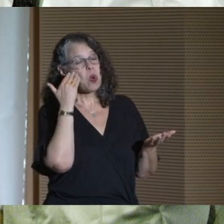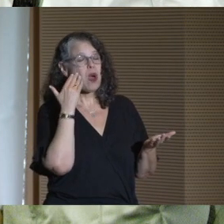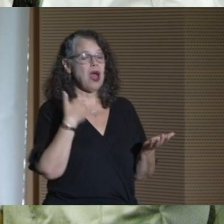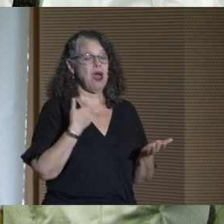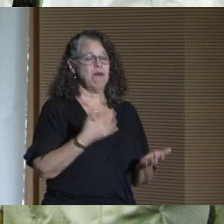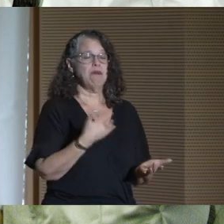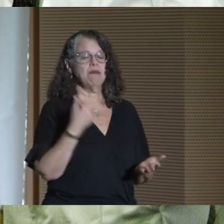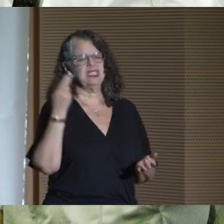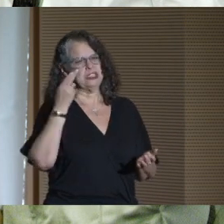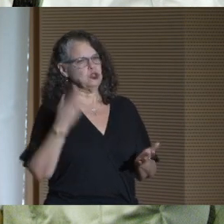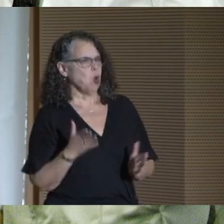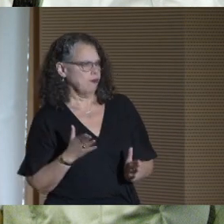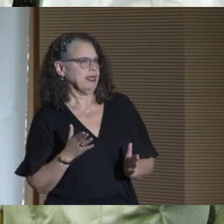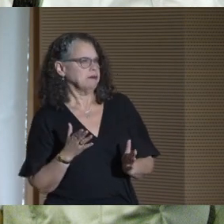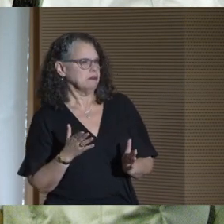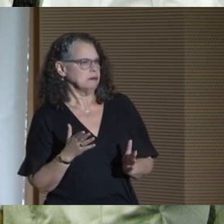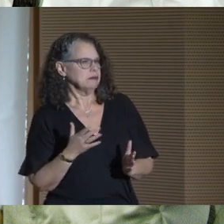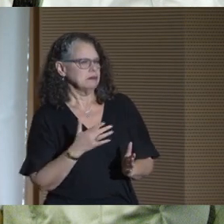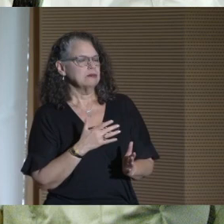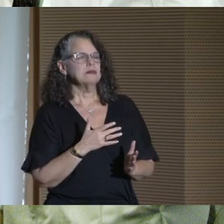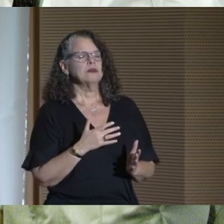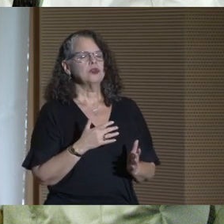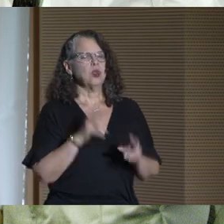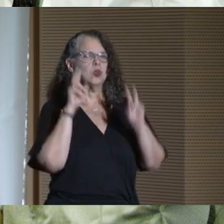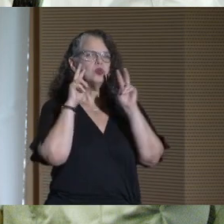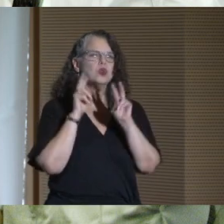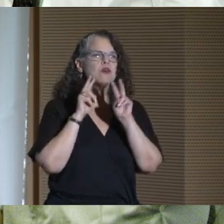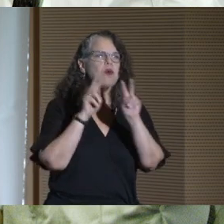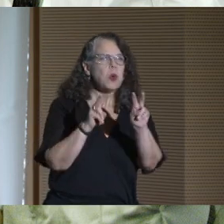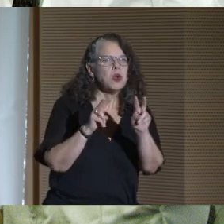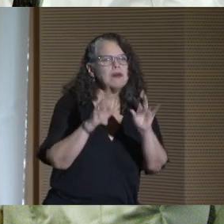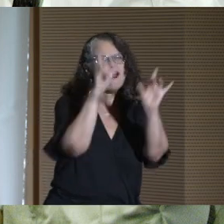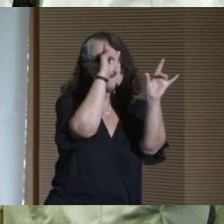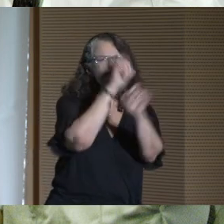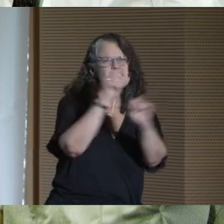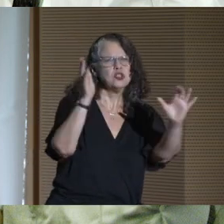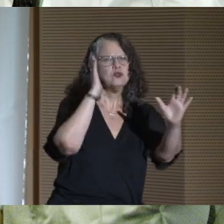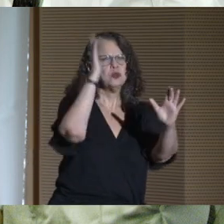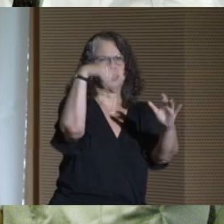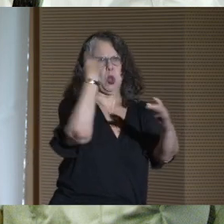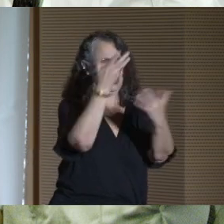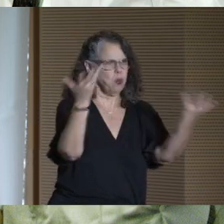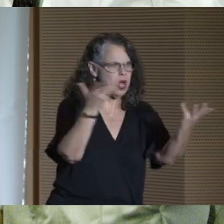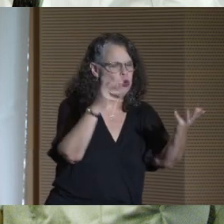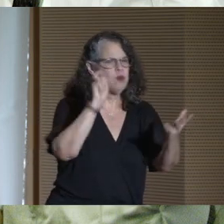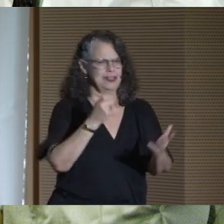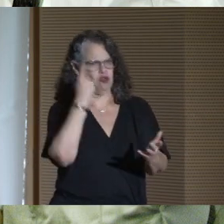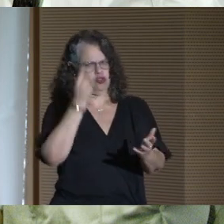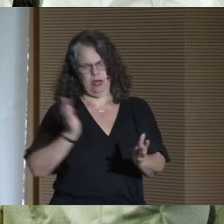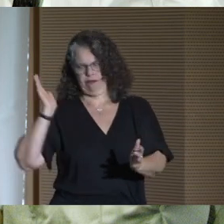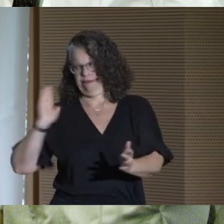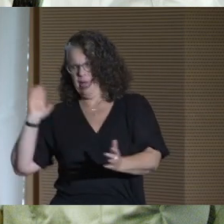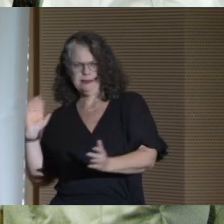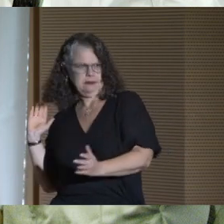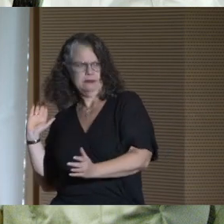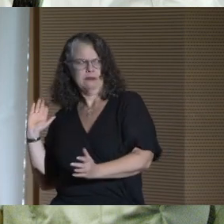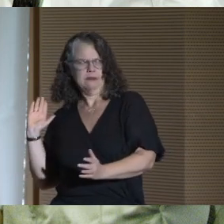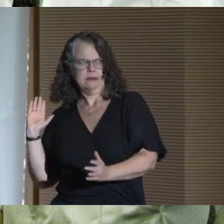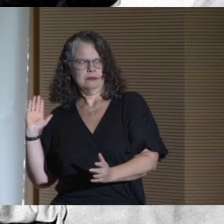so I always believe that to look forward and envision the future, you have to understand your past.